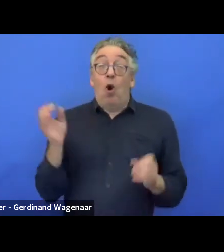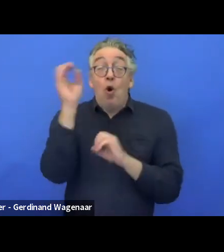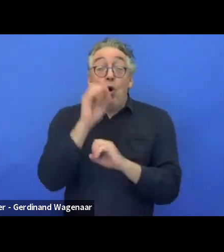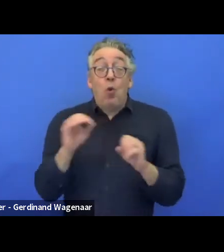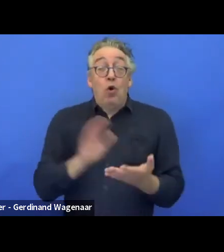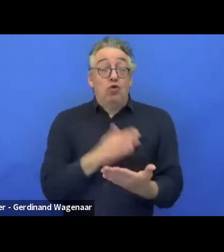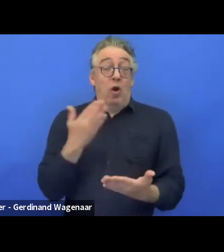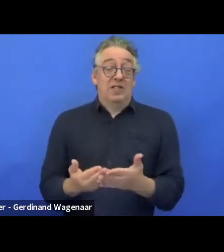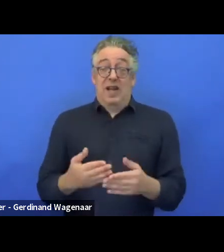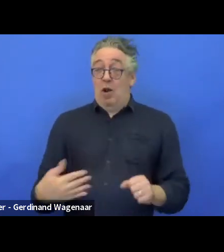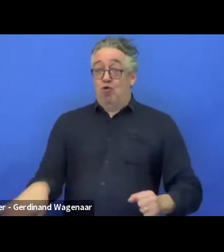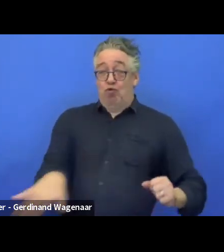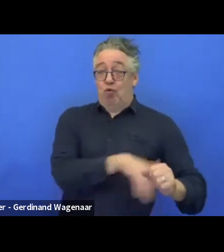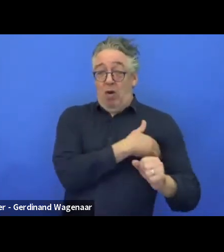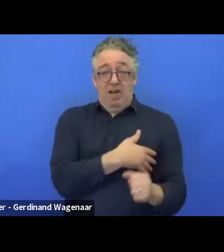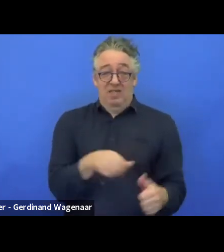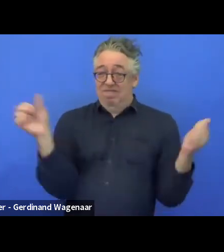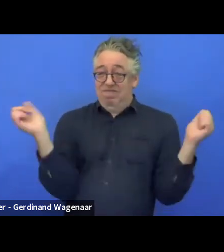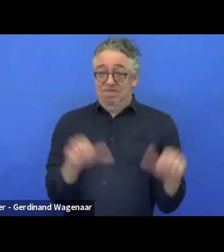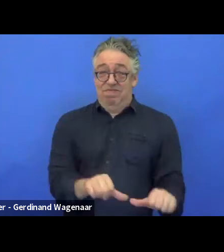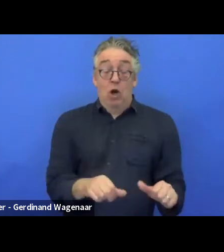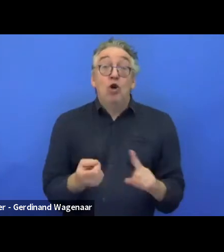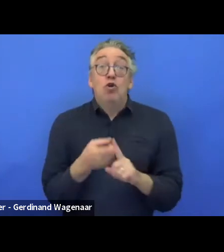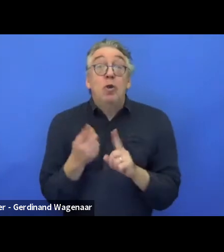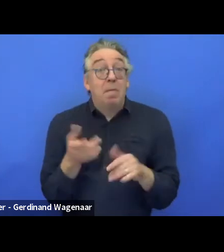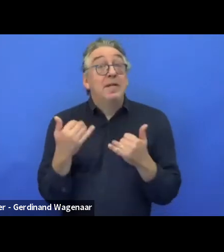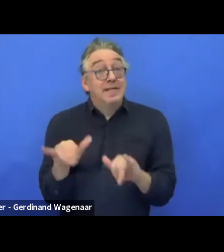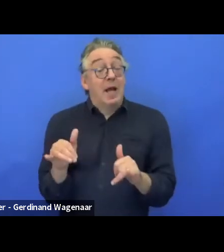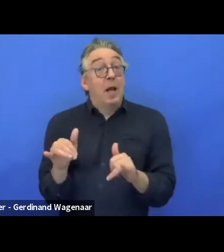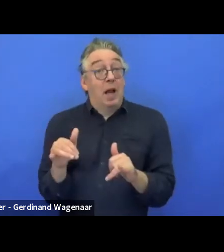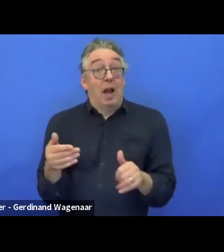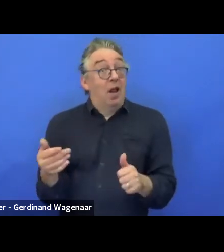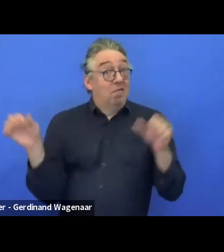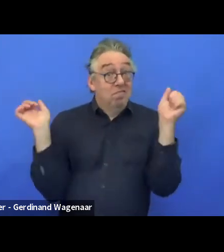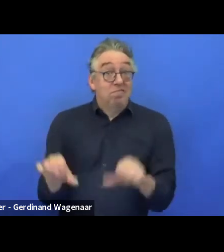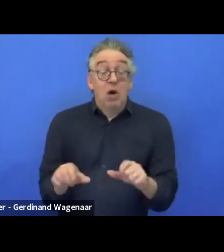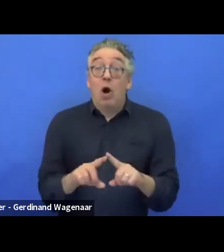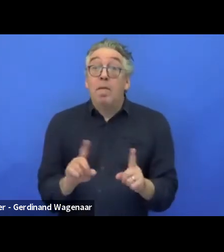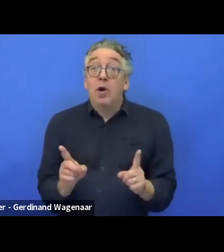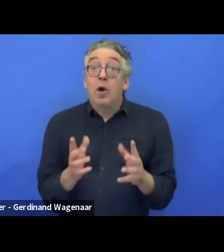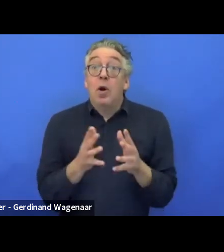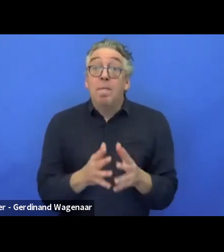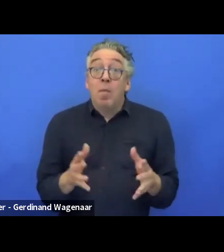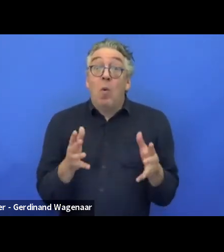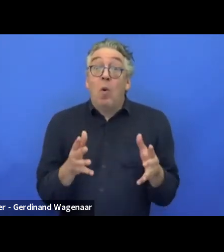It was rubbish and sometimes is still rubbish. But the more we use it, and the more they bring data in it,